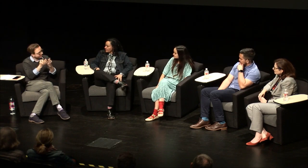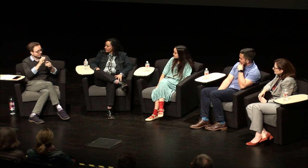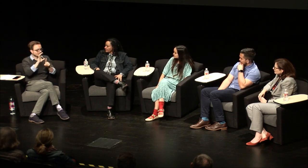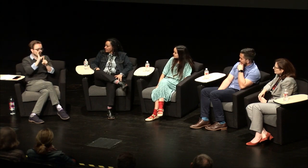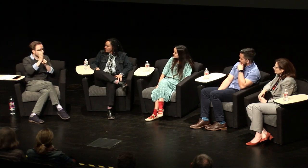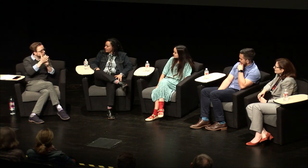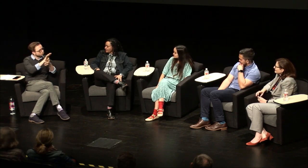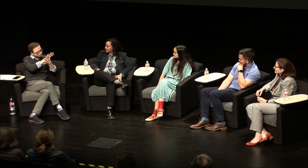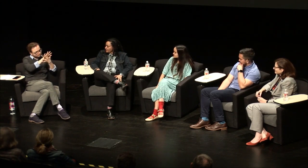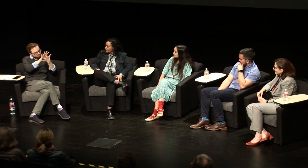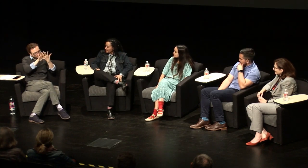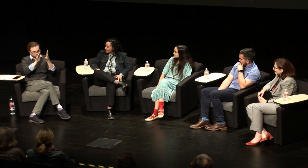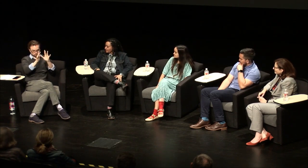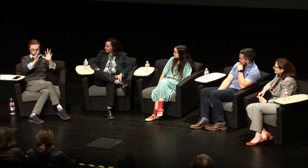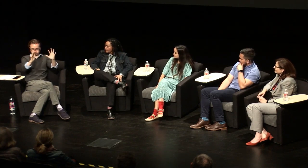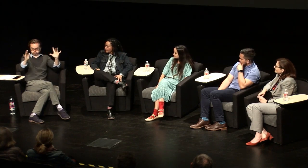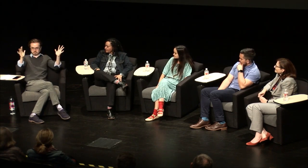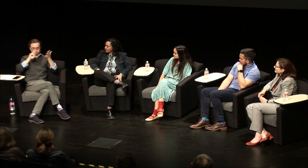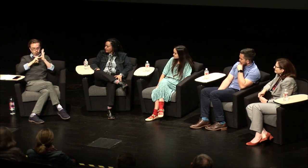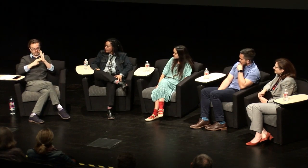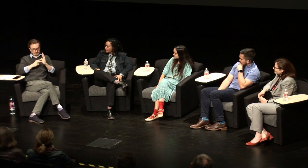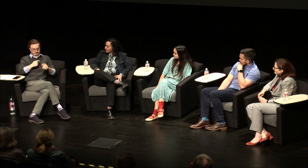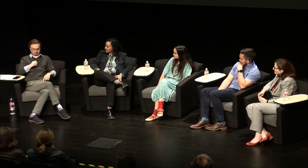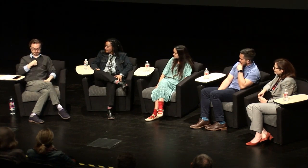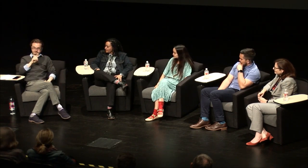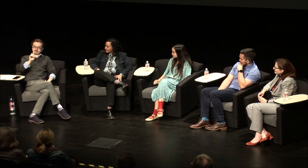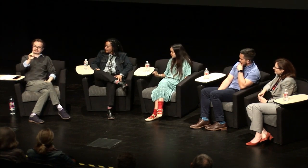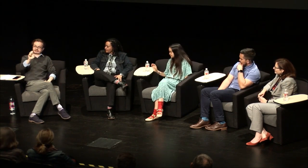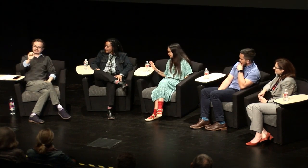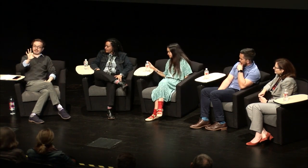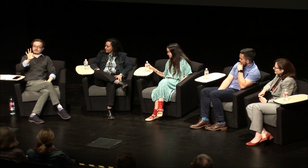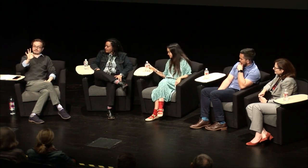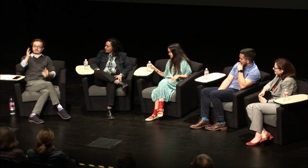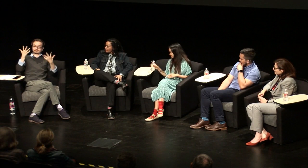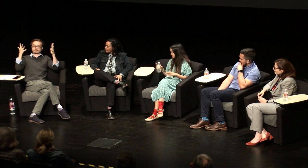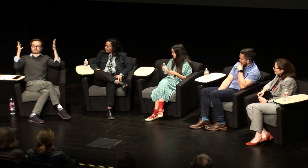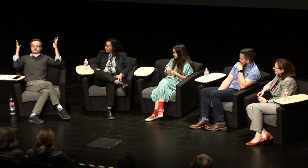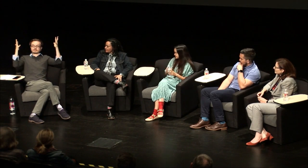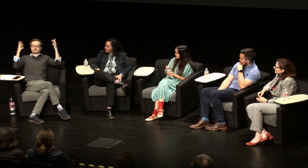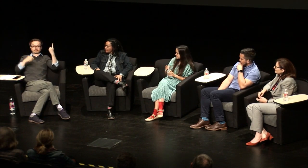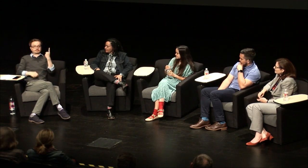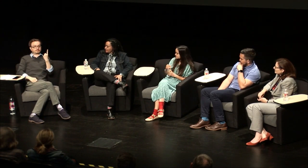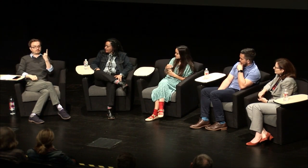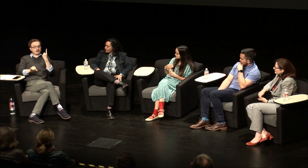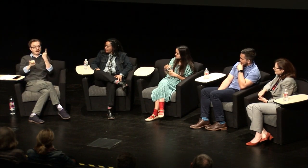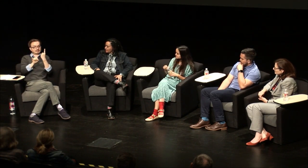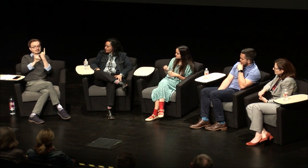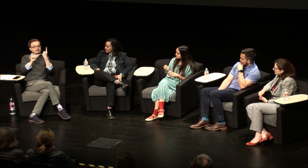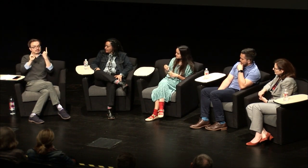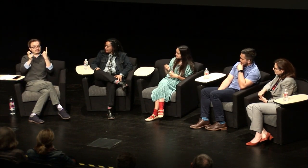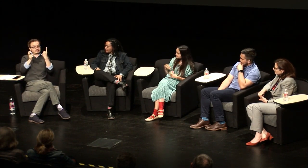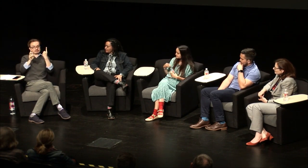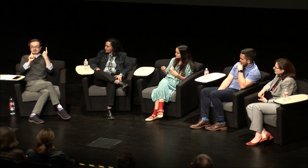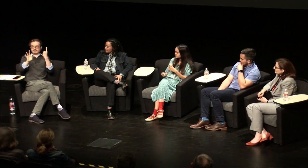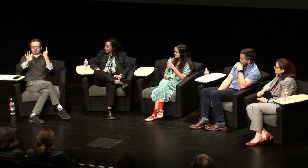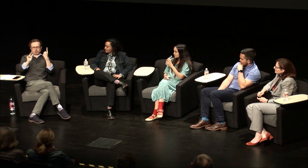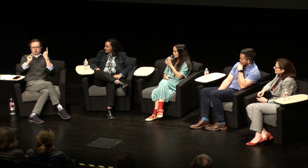family was where you got your language or culture but the idea of being deaf as